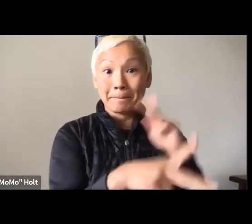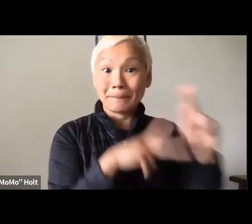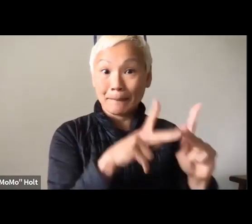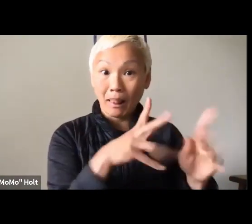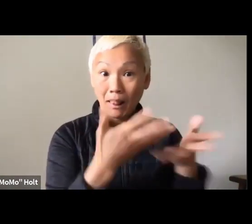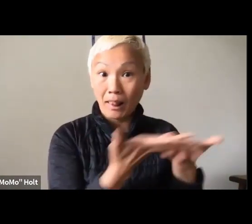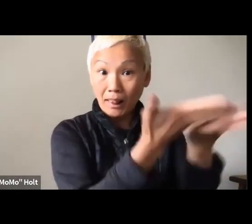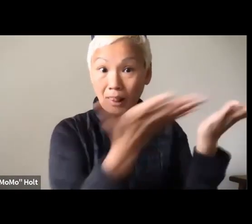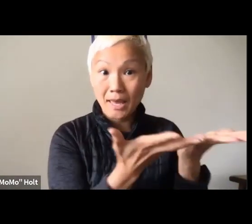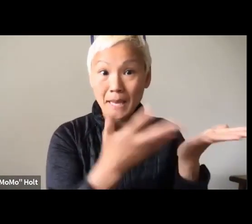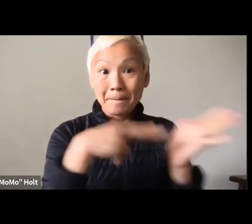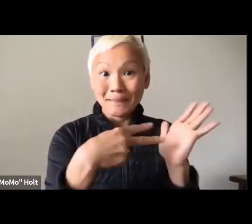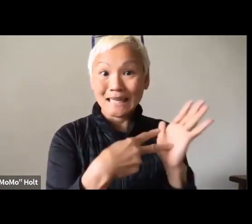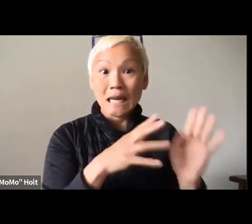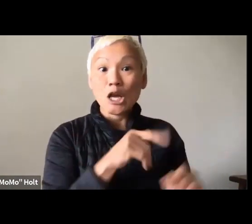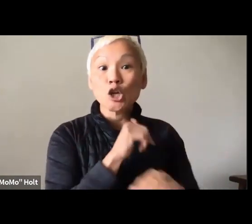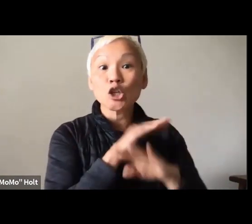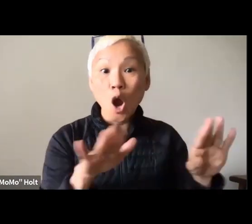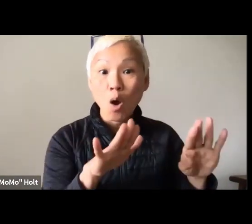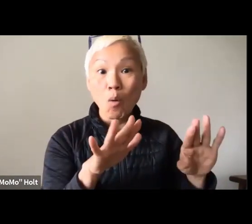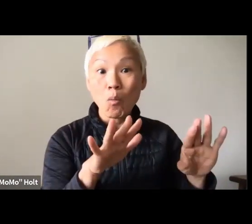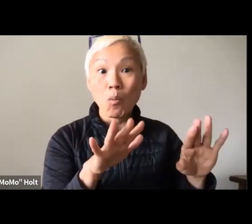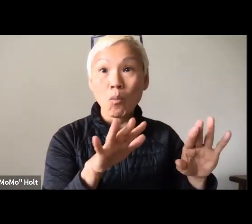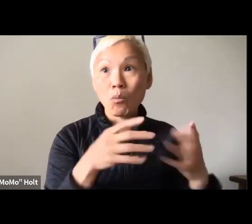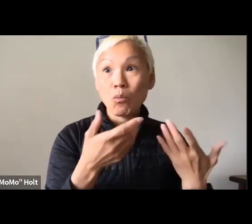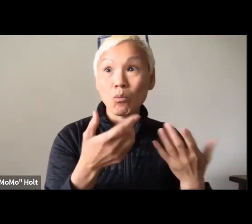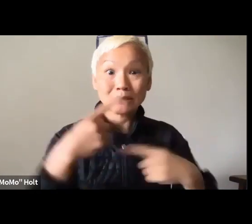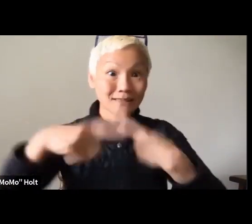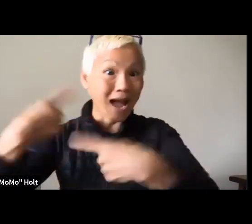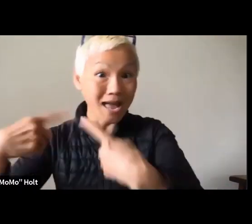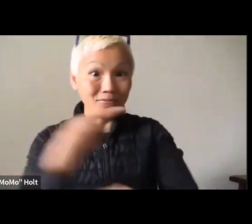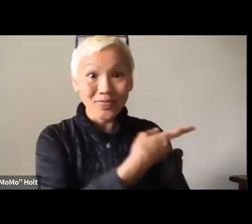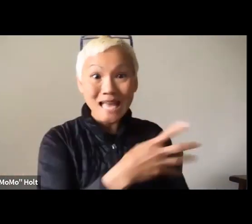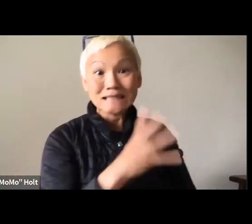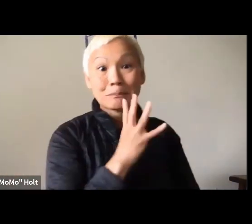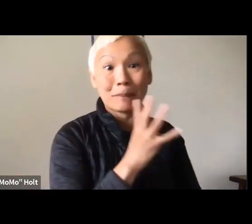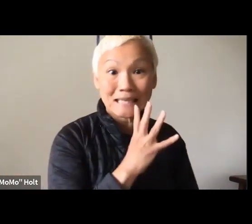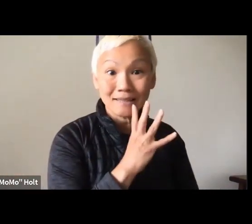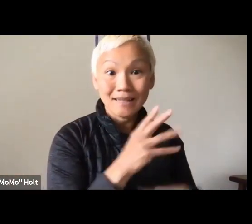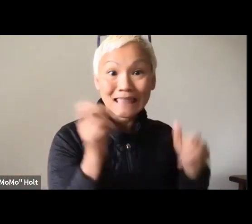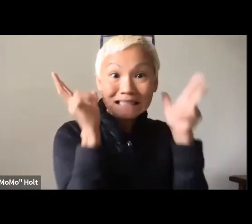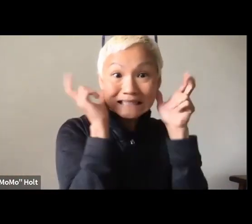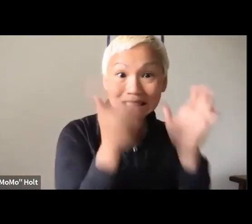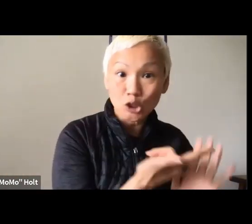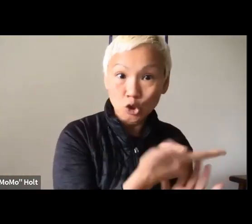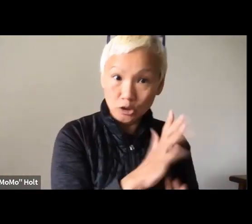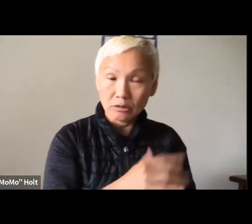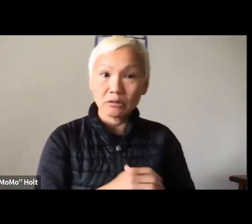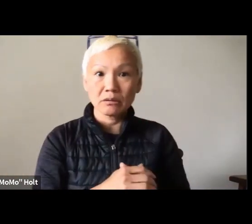And I never thought that I would be involved with hearing people , meaning, you know,